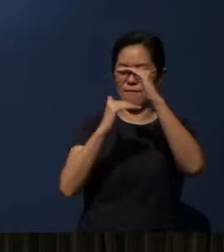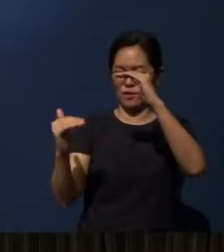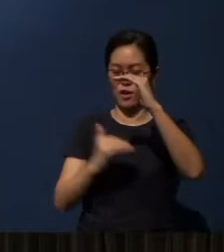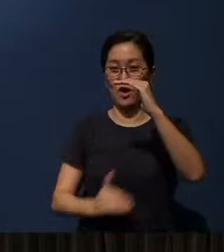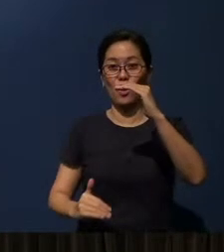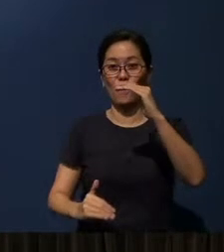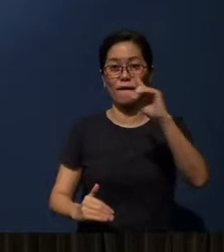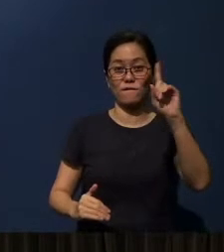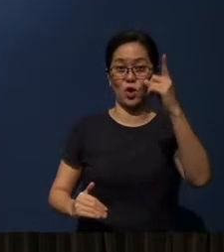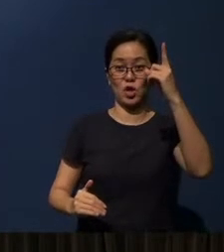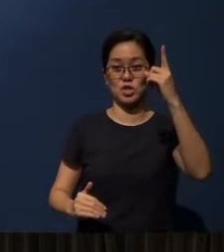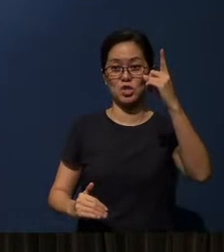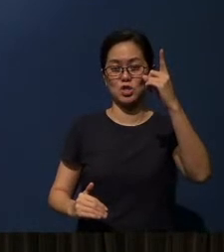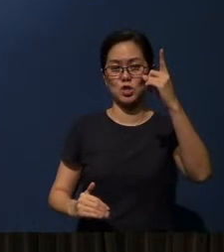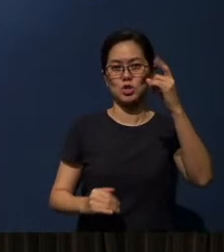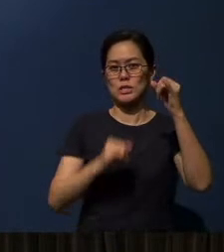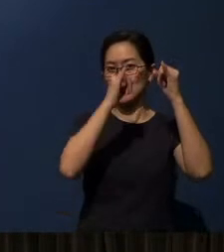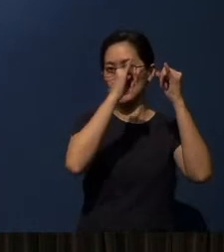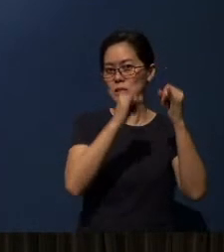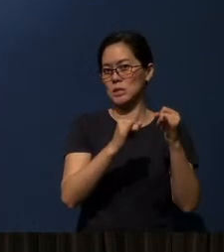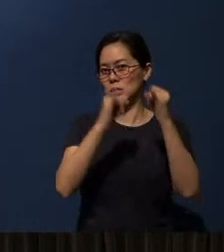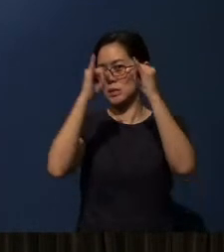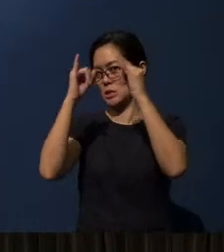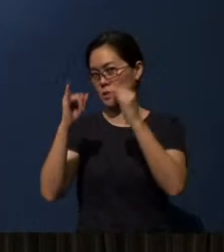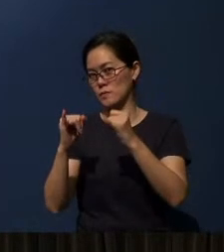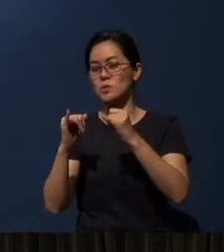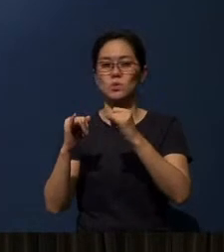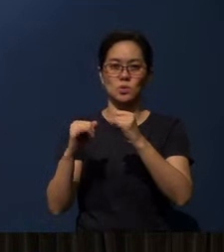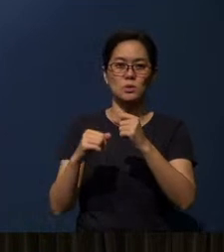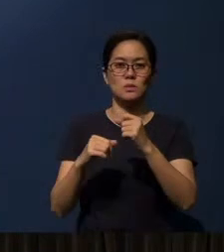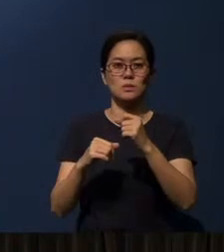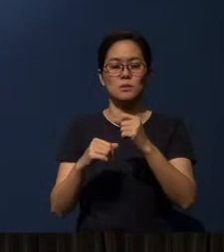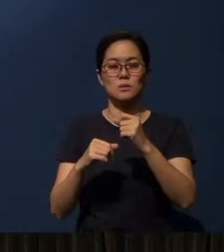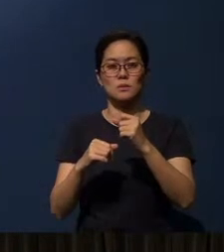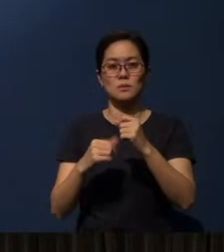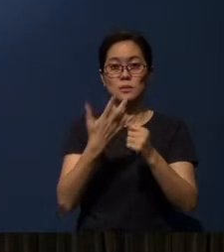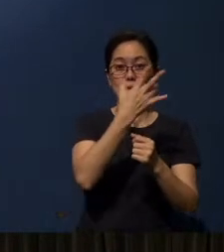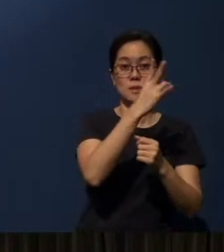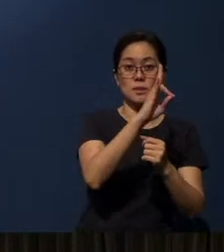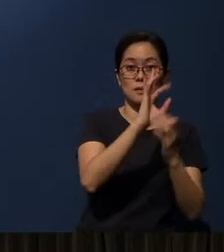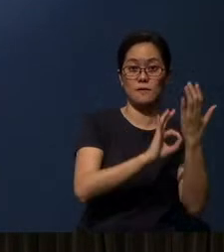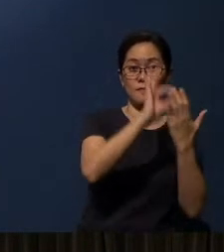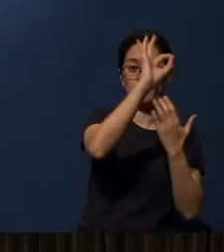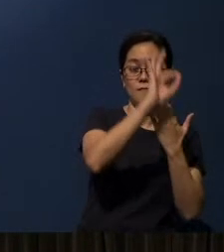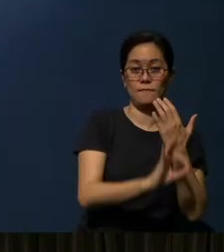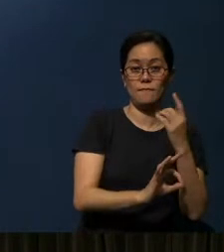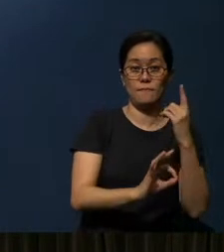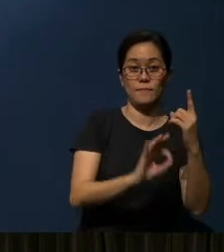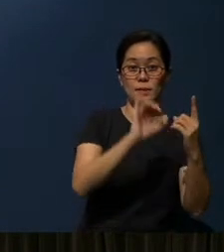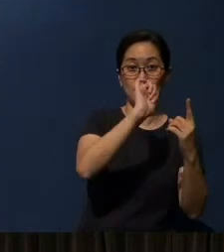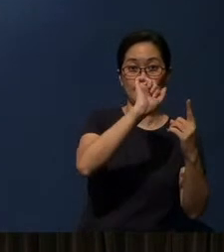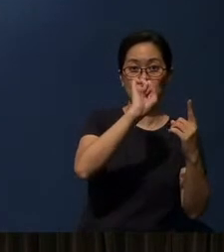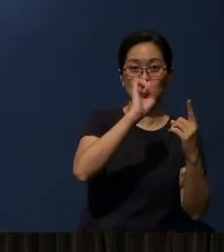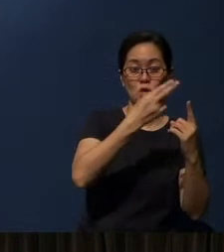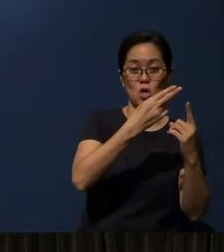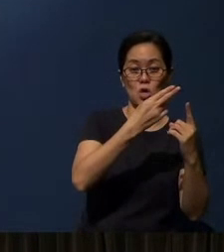First, on an individual level, okay? On the 17th of February Ash Wednesday, when it starts,